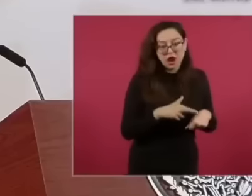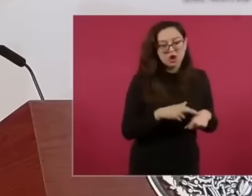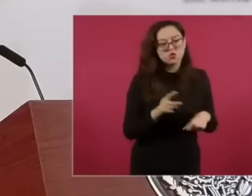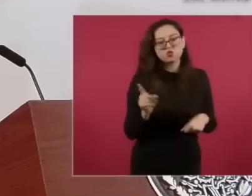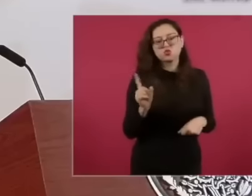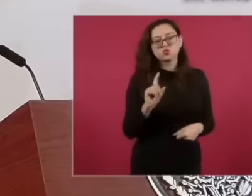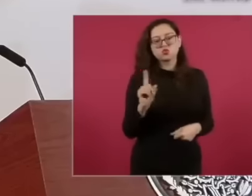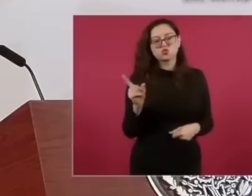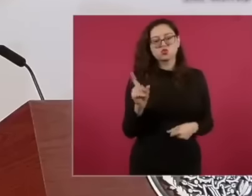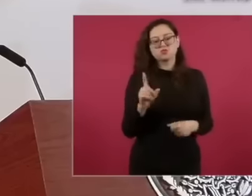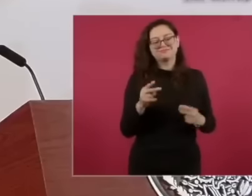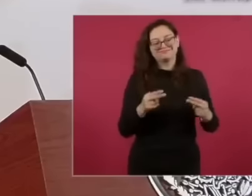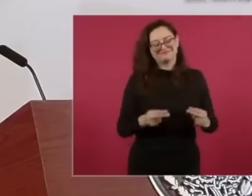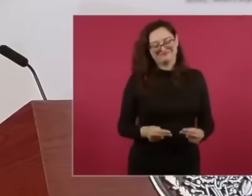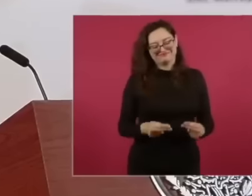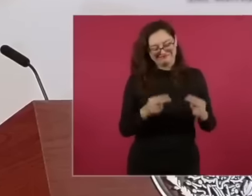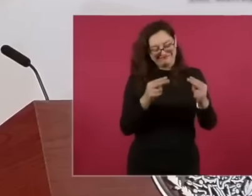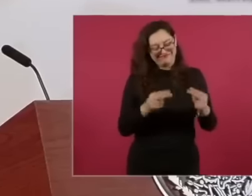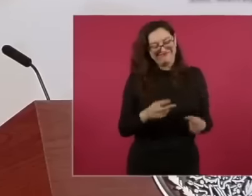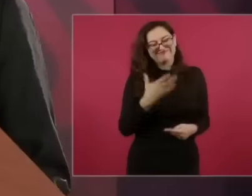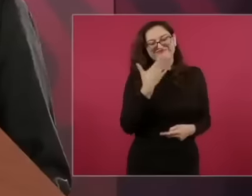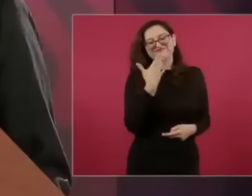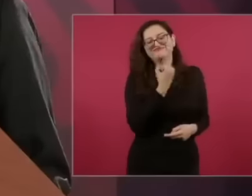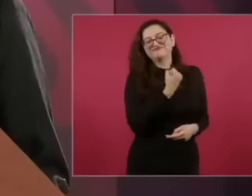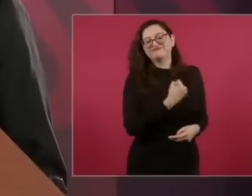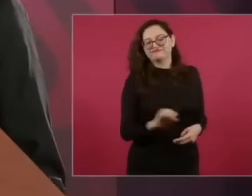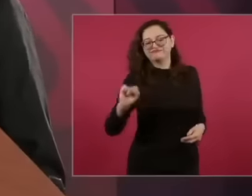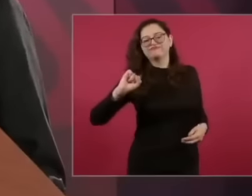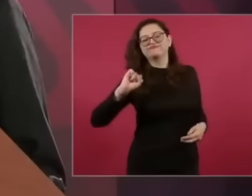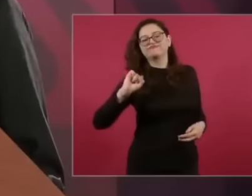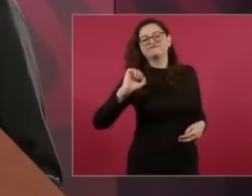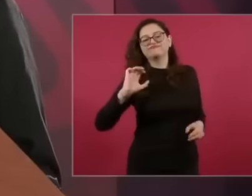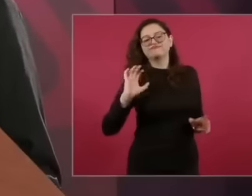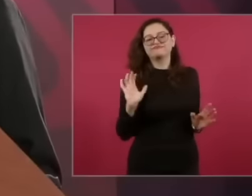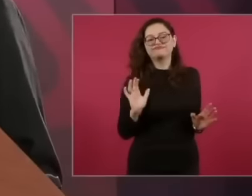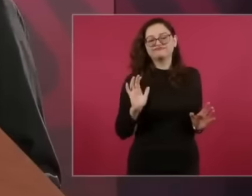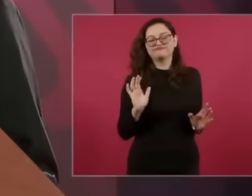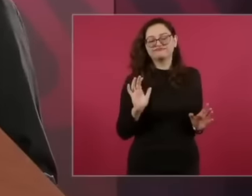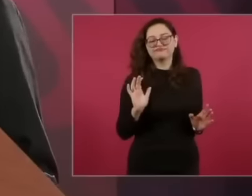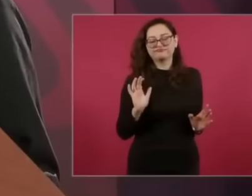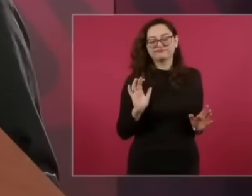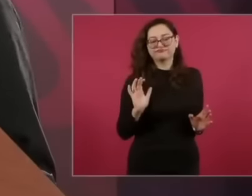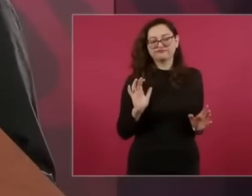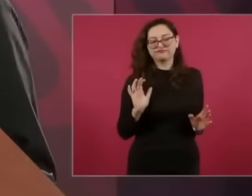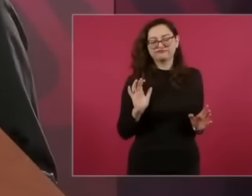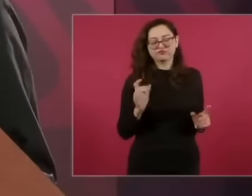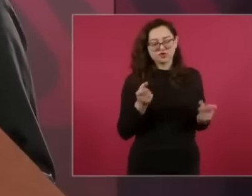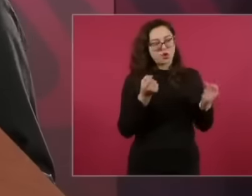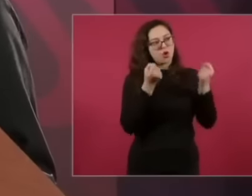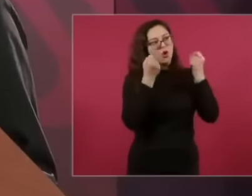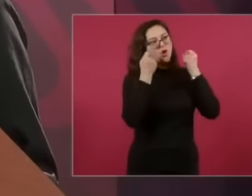No. They even lost their respectability.